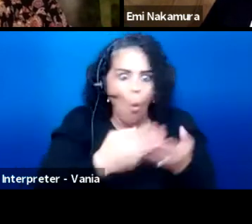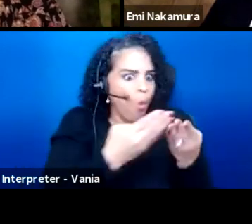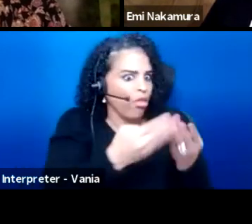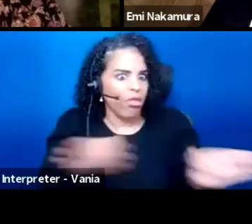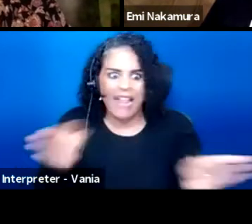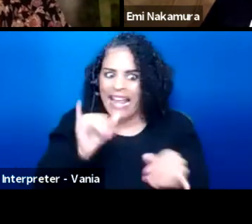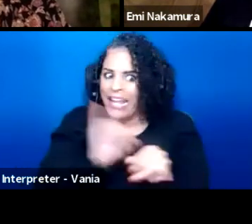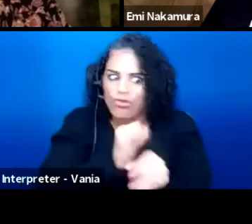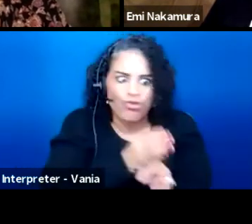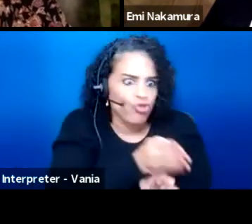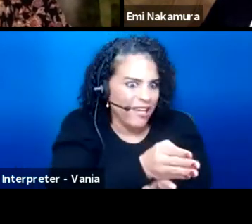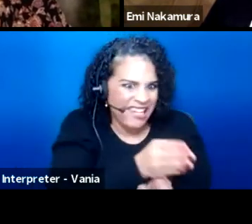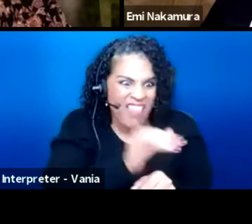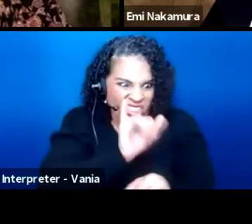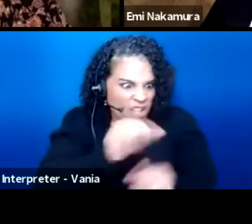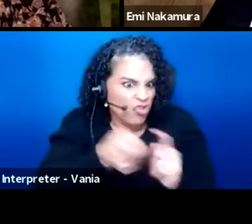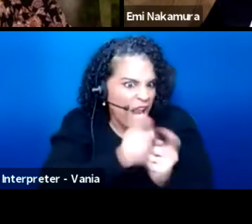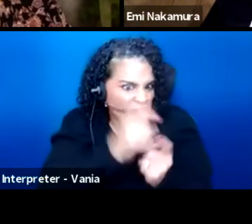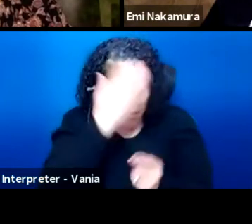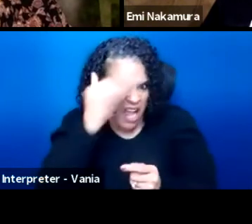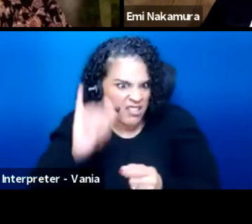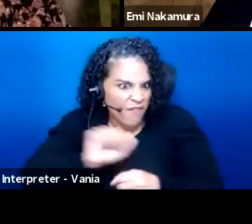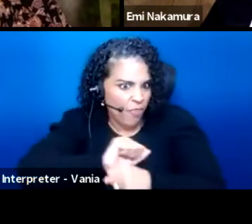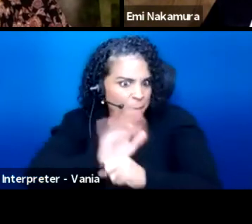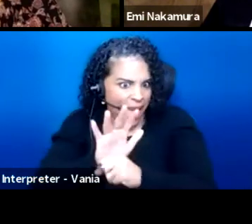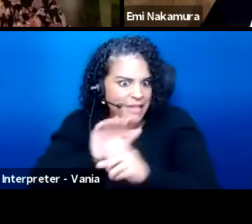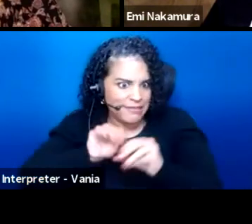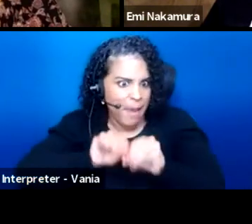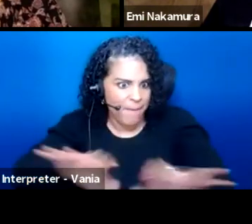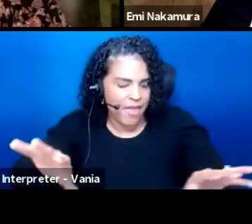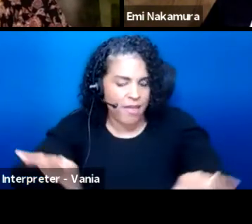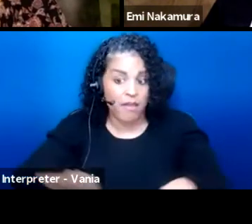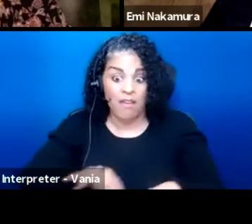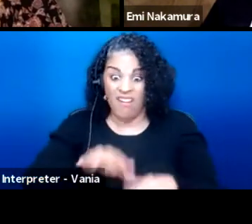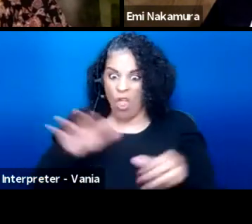because of this pandemic. The entire industry is now shifted